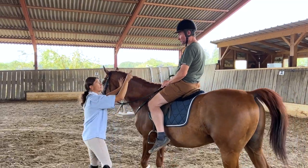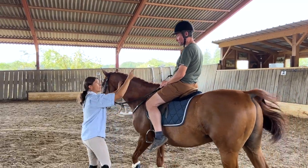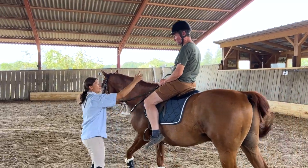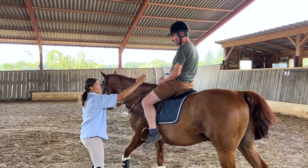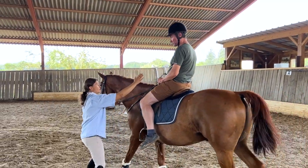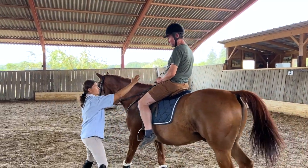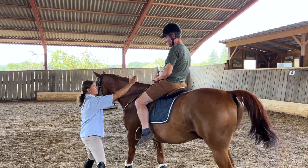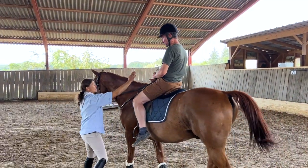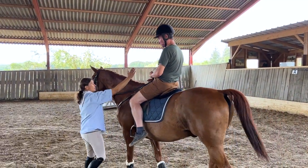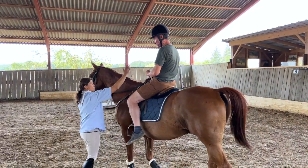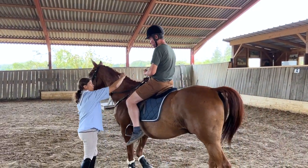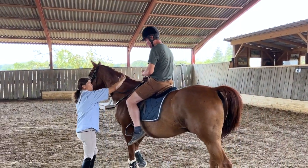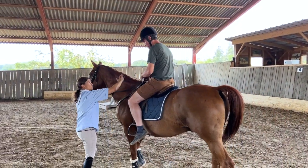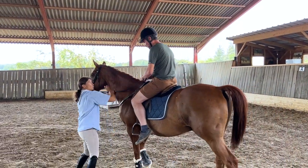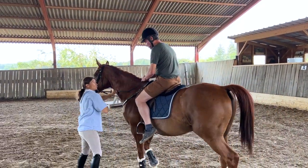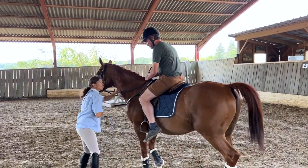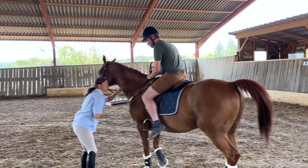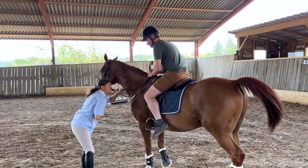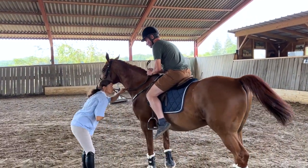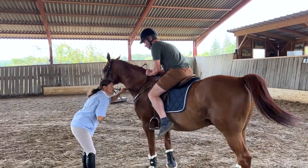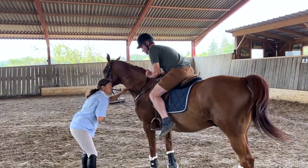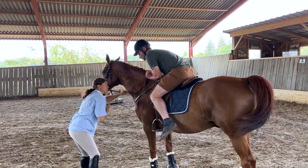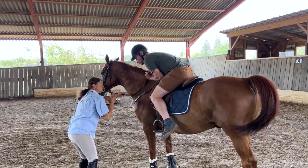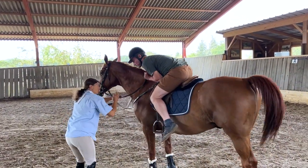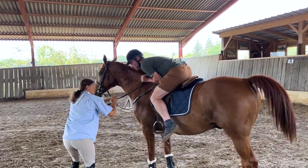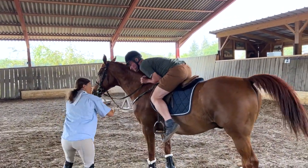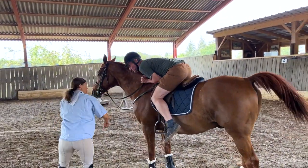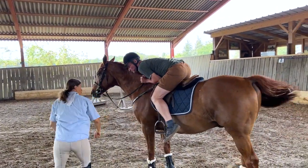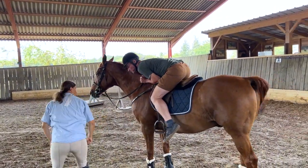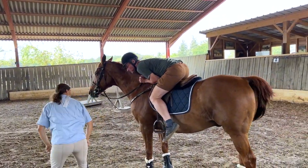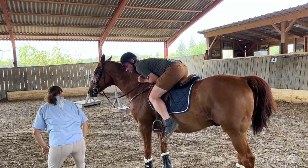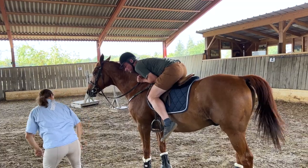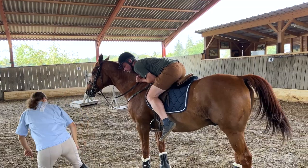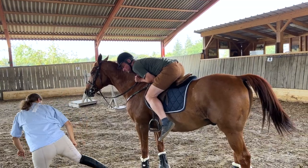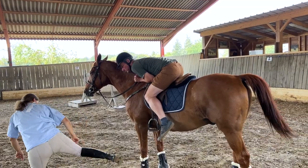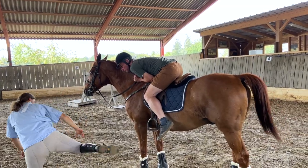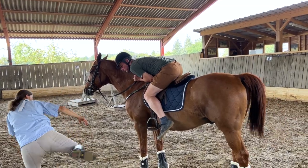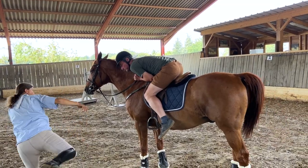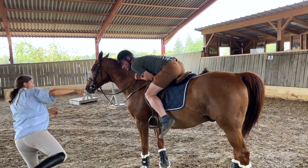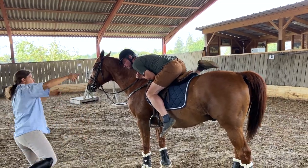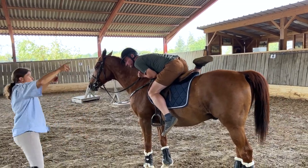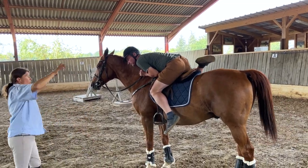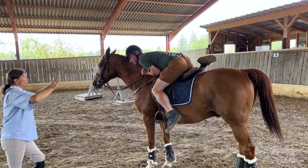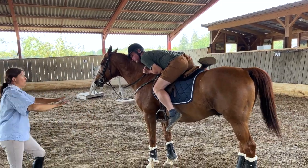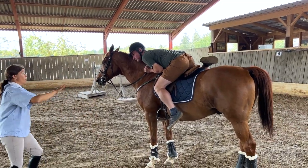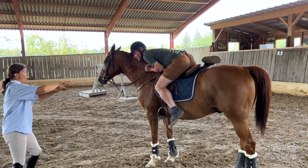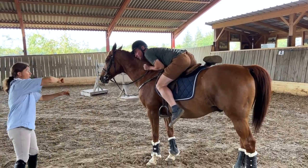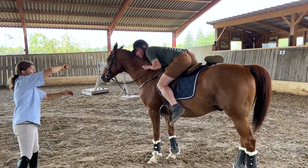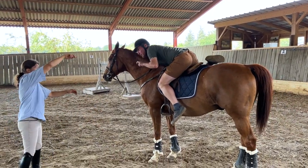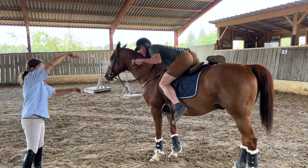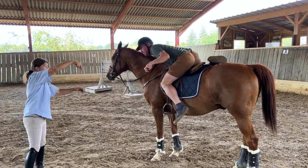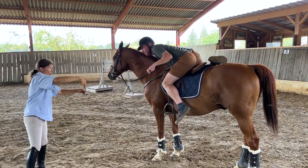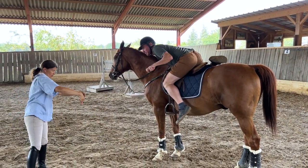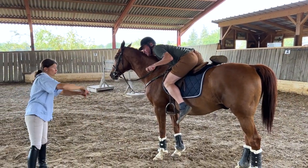Lean forward… And then dismount. One fluid motion.